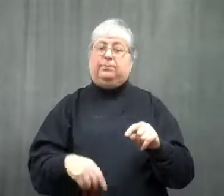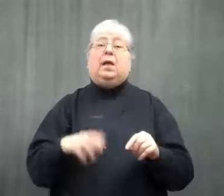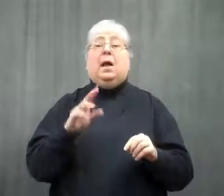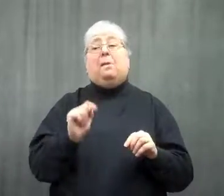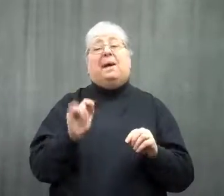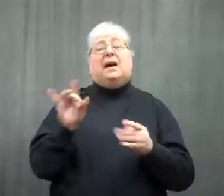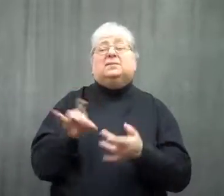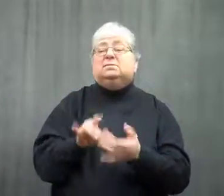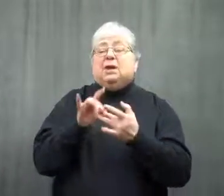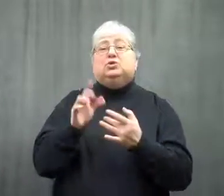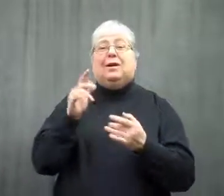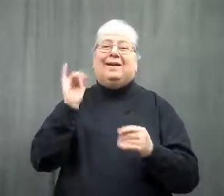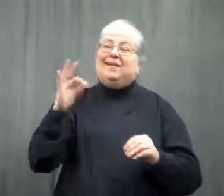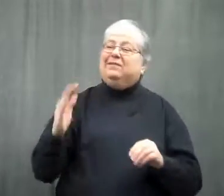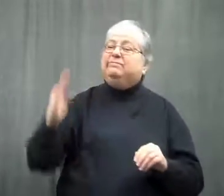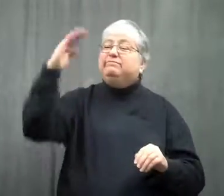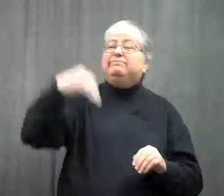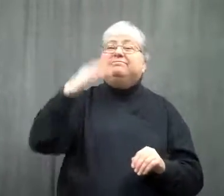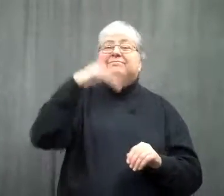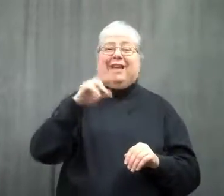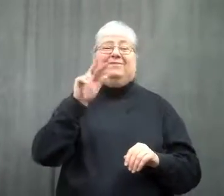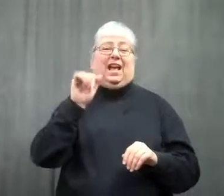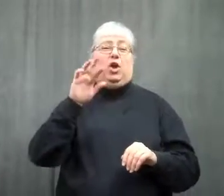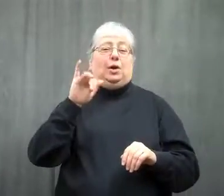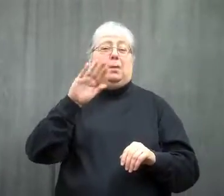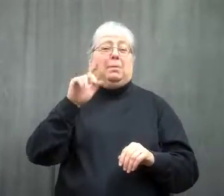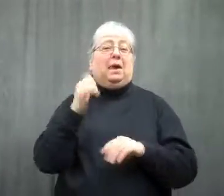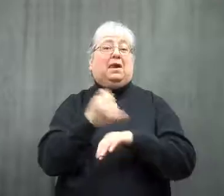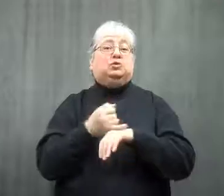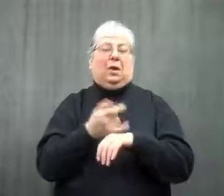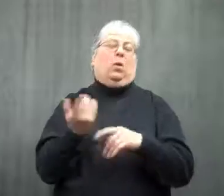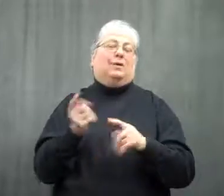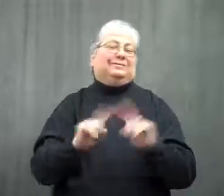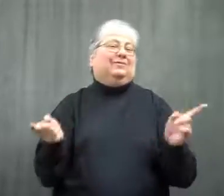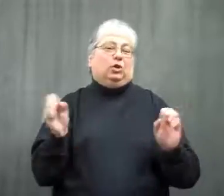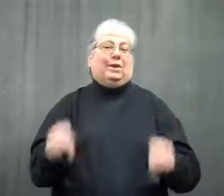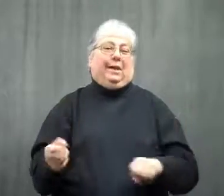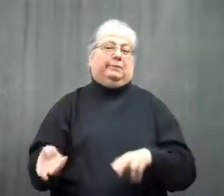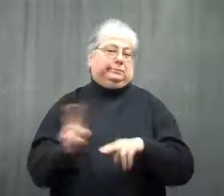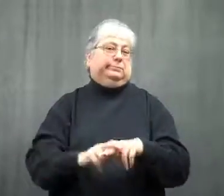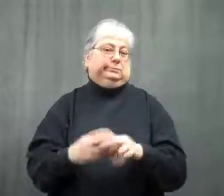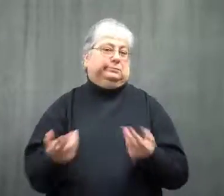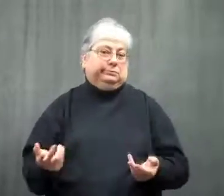But in special cases such as a card with variable interest, it can be increased.